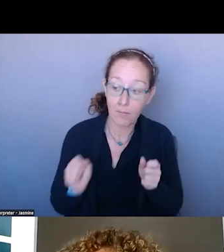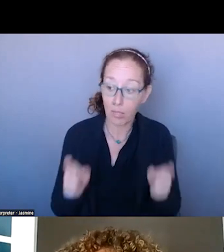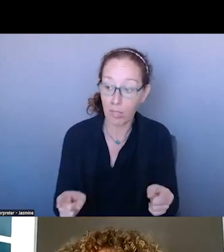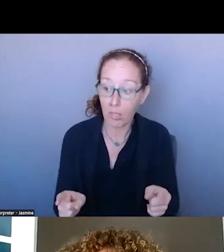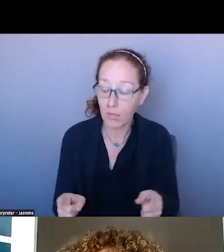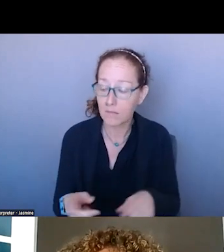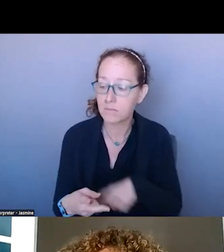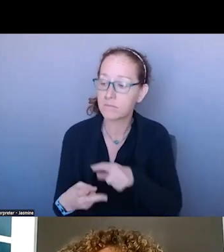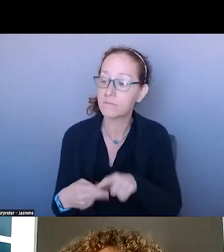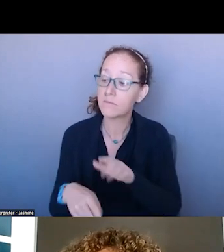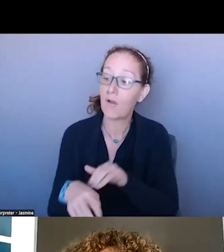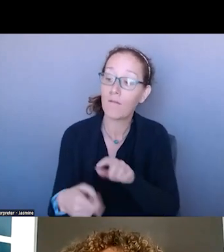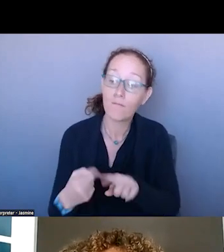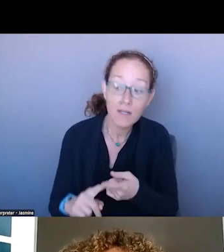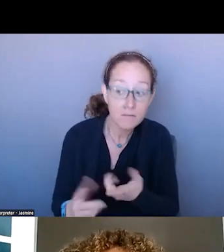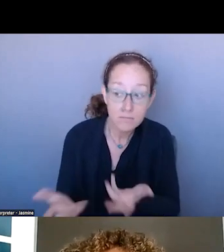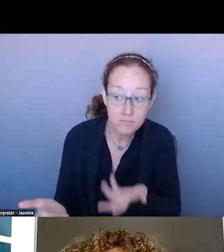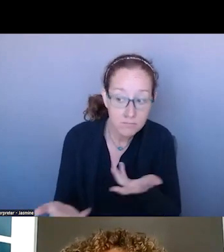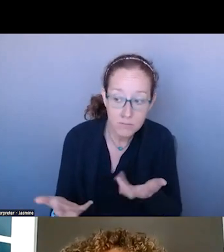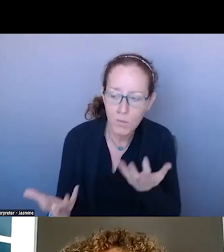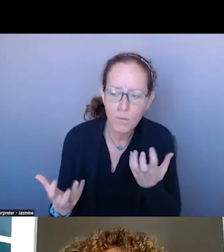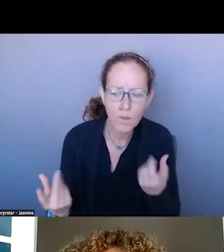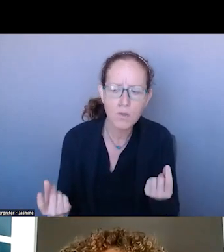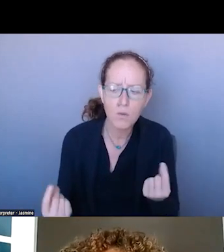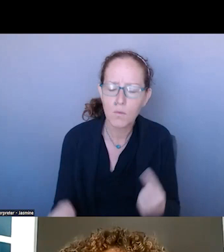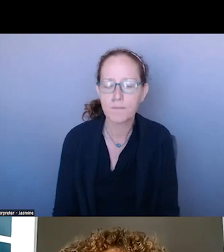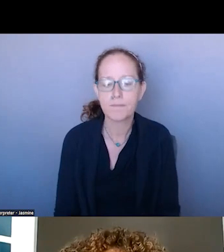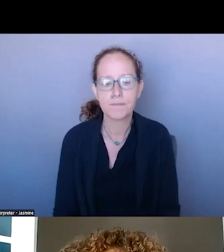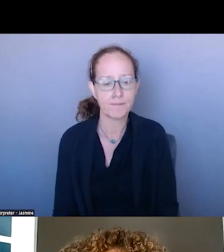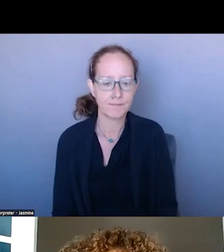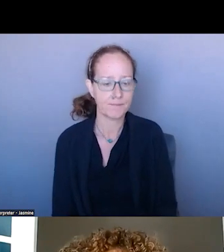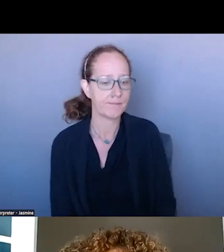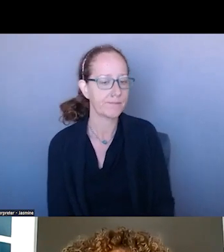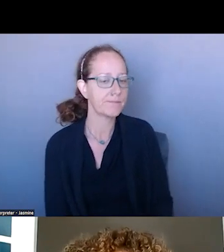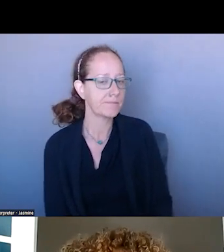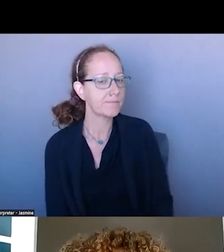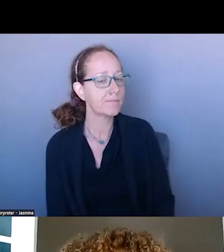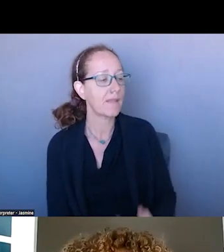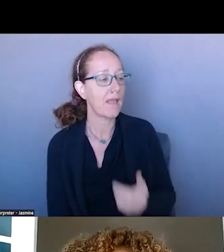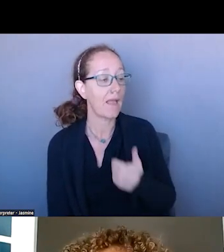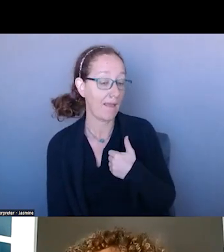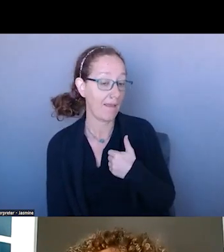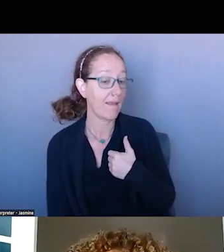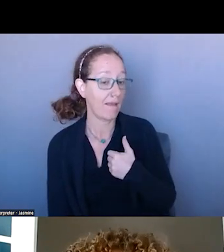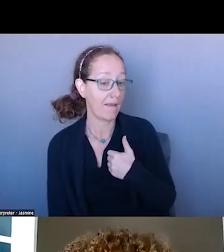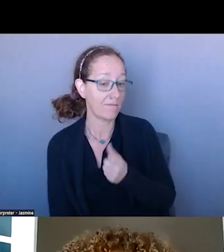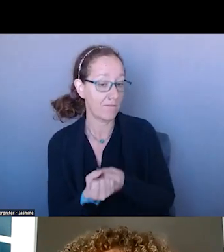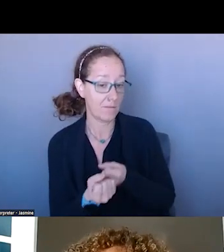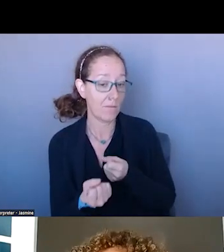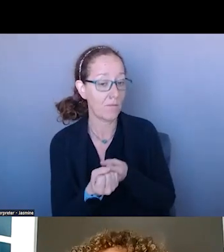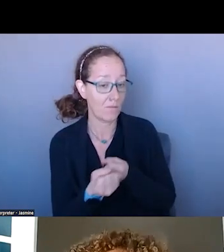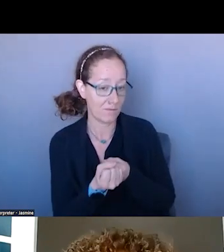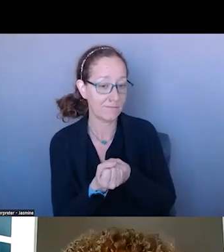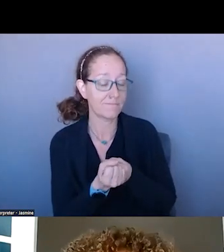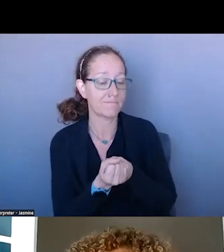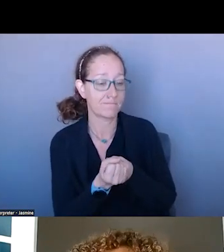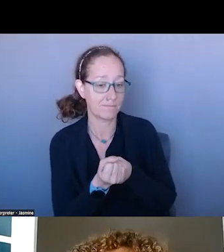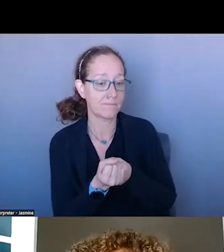CALL A FRIEND? >>: I HAVE A LIFELINE THAT I SET UP.